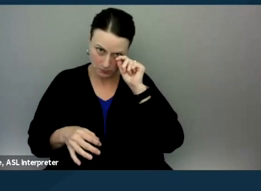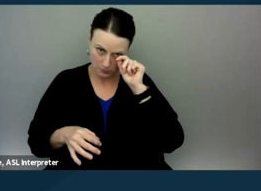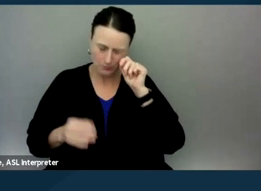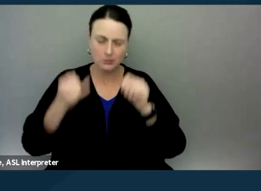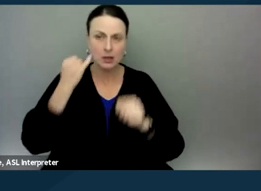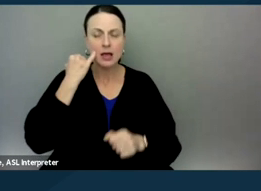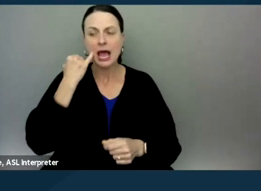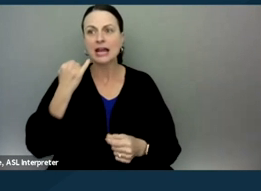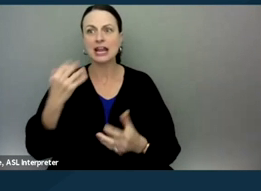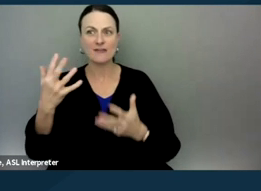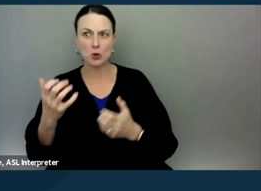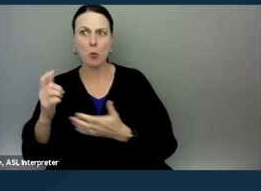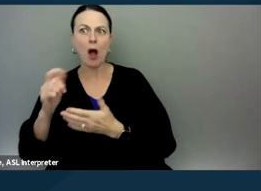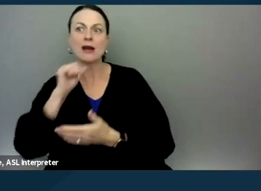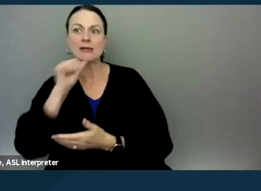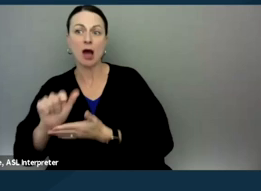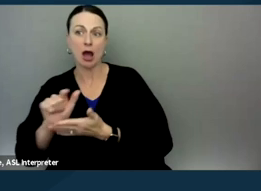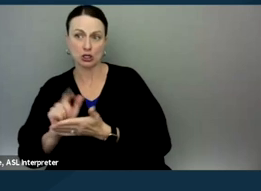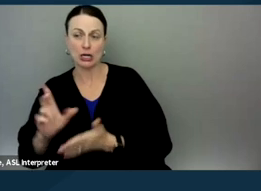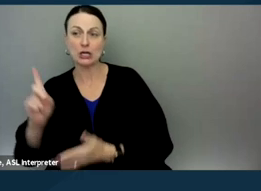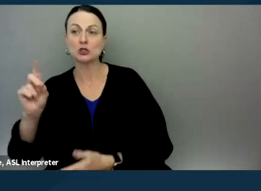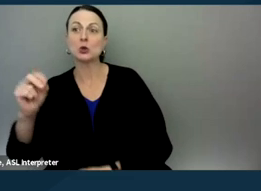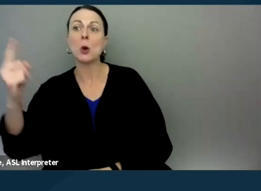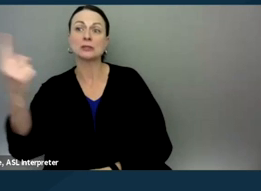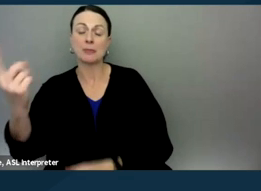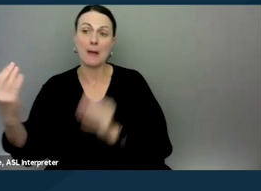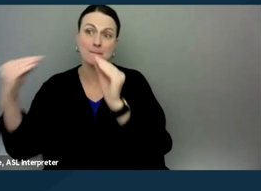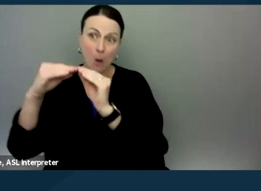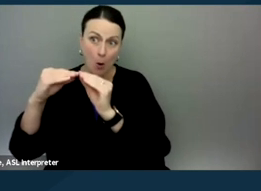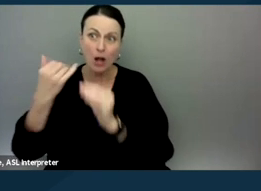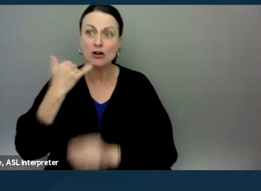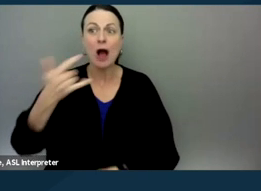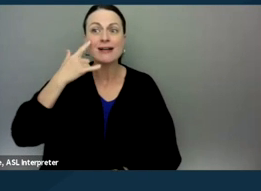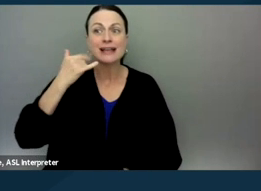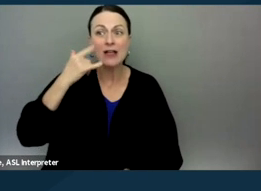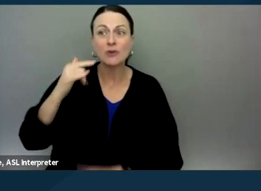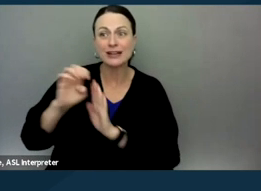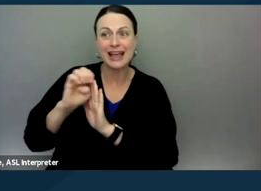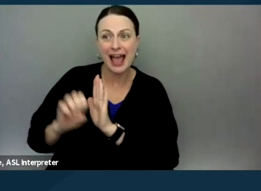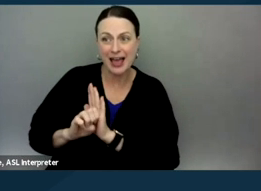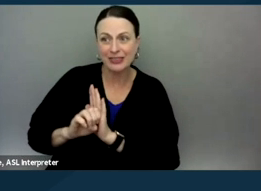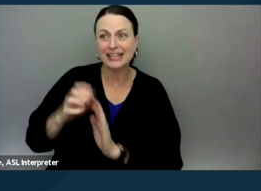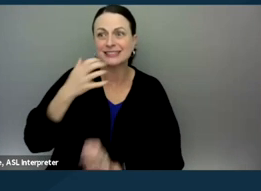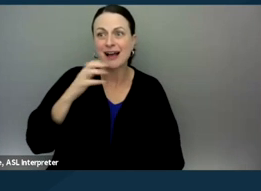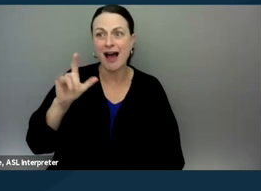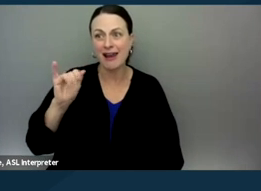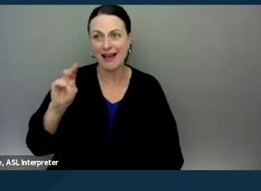to do something more to call the California Ethics Hotline. We'll have the number at the end of the presentation, and get their advice on,